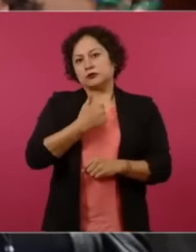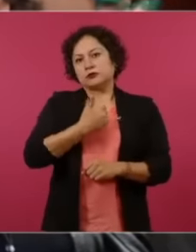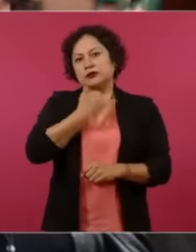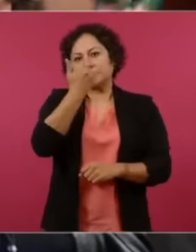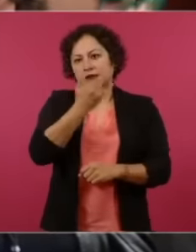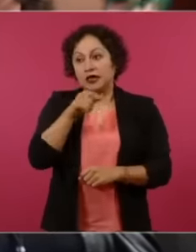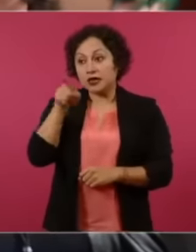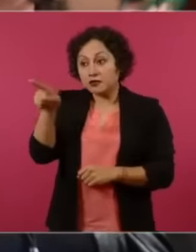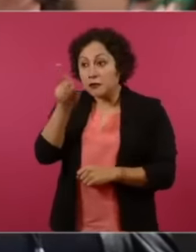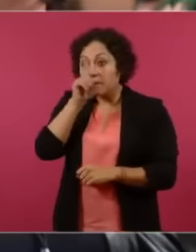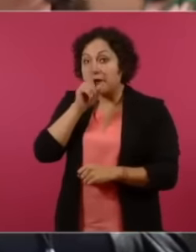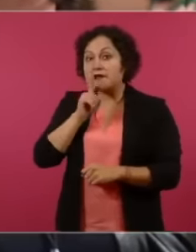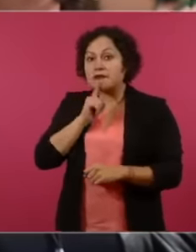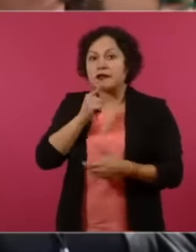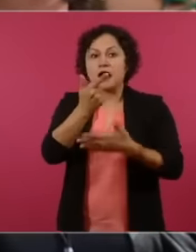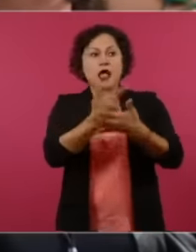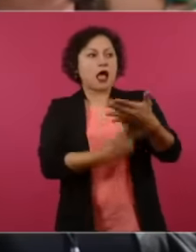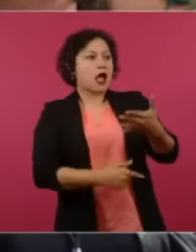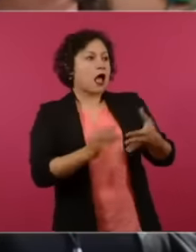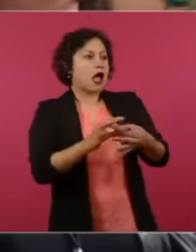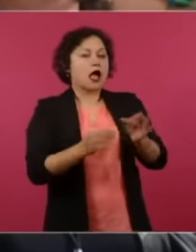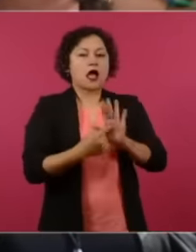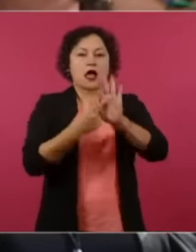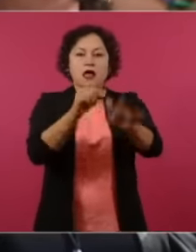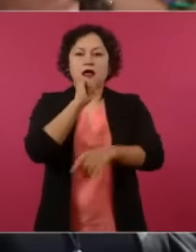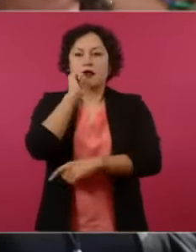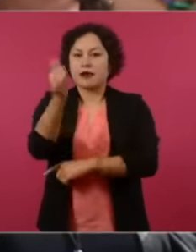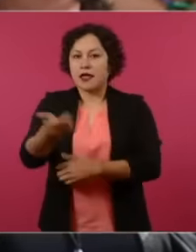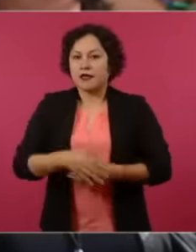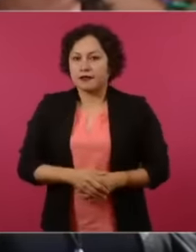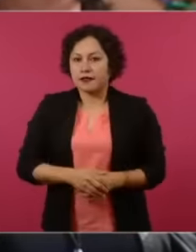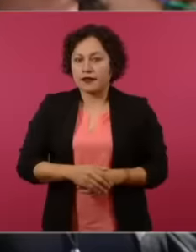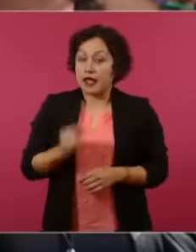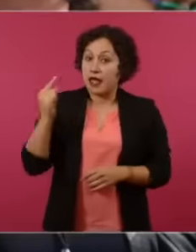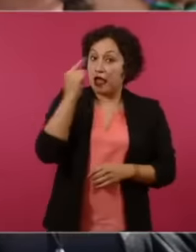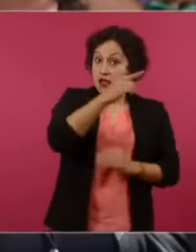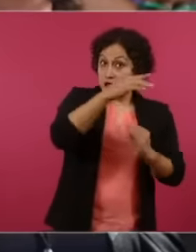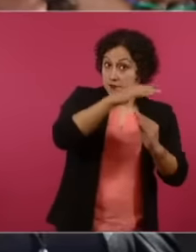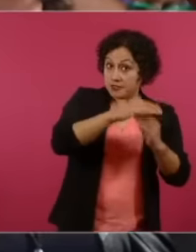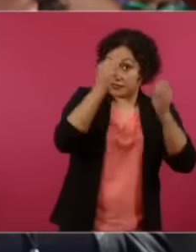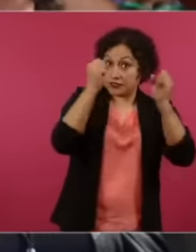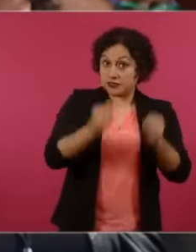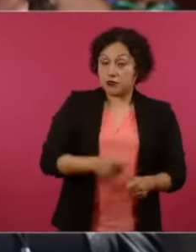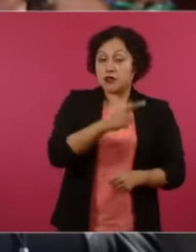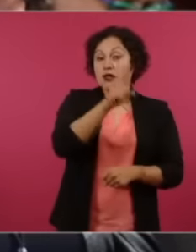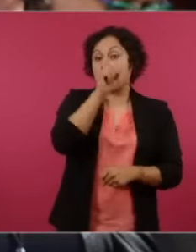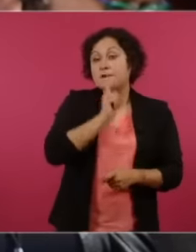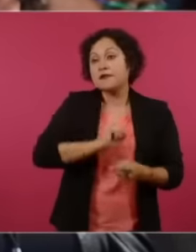the guy takes her away denying everything at his security table this shooting didn't happen lie that